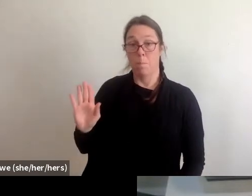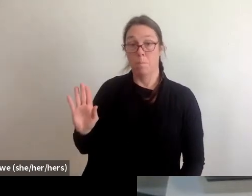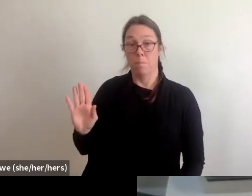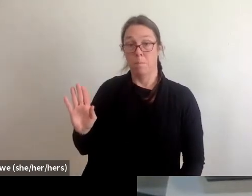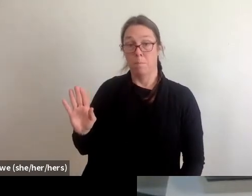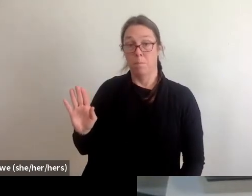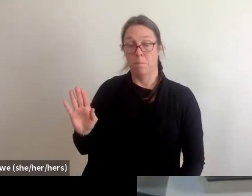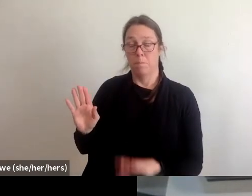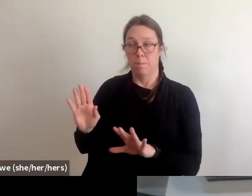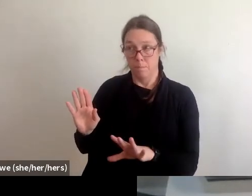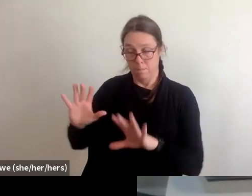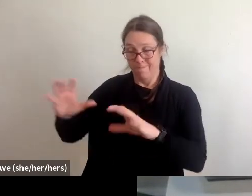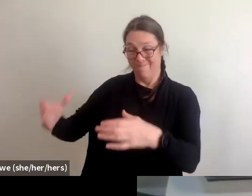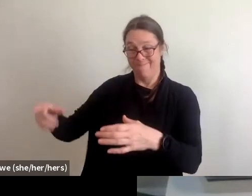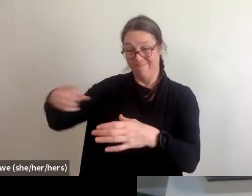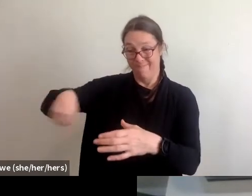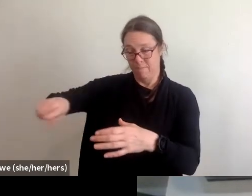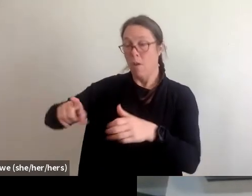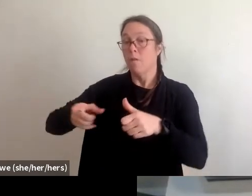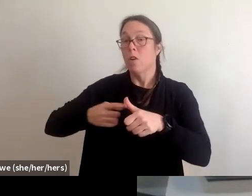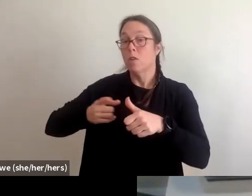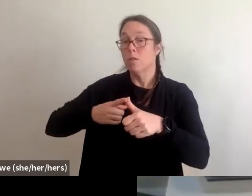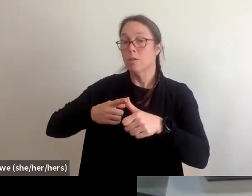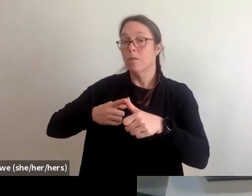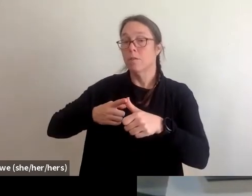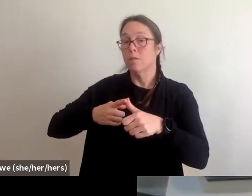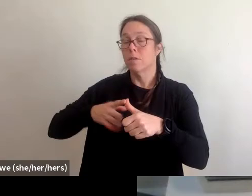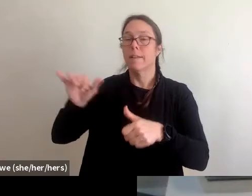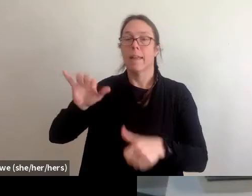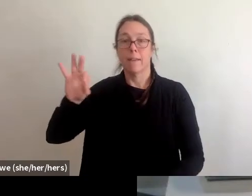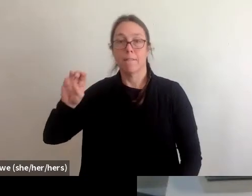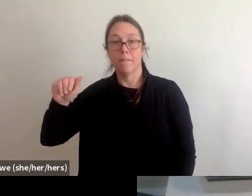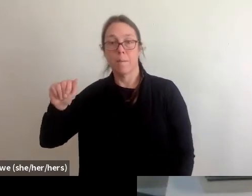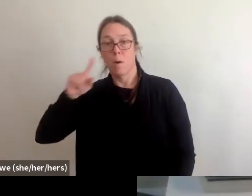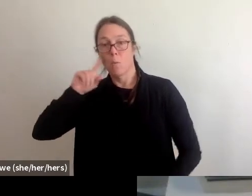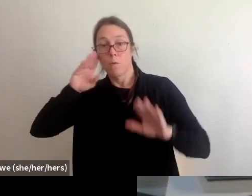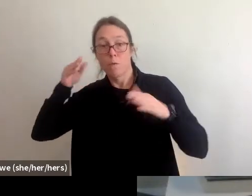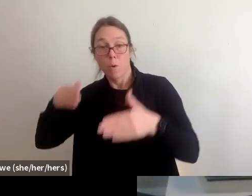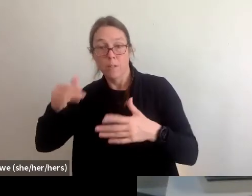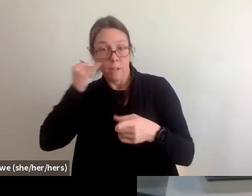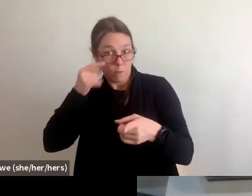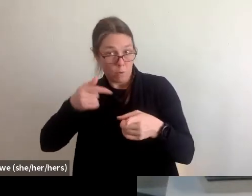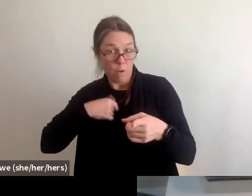In terms of homeowners first and foremost, like FEMA will zero in on whether you have flood insurance